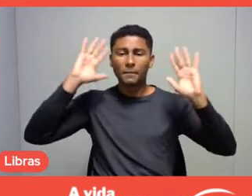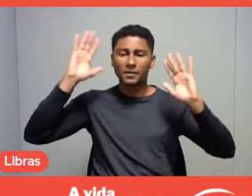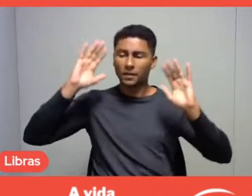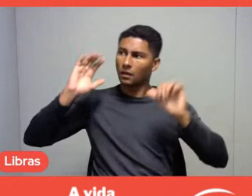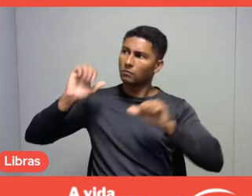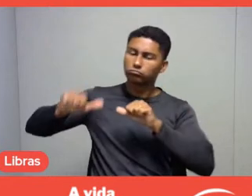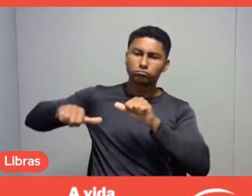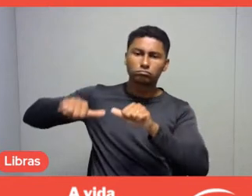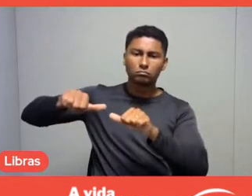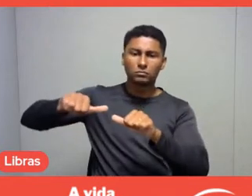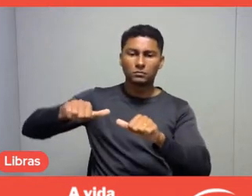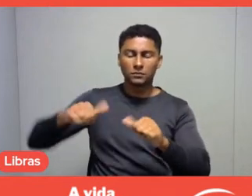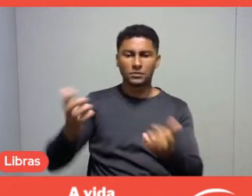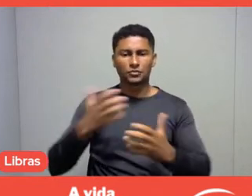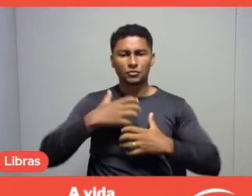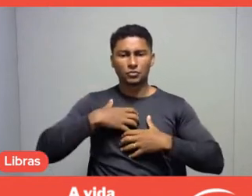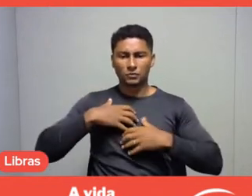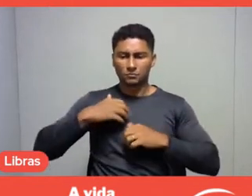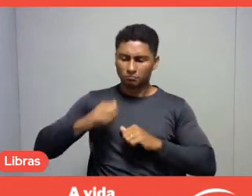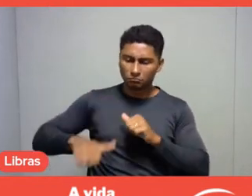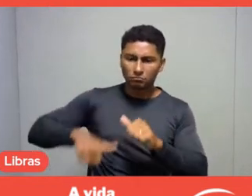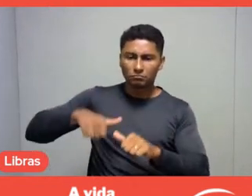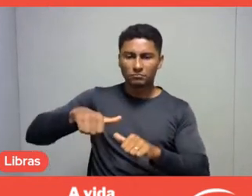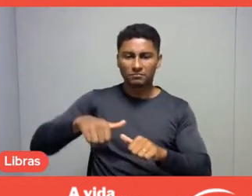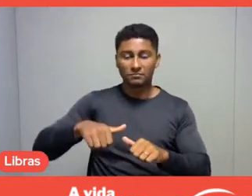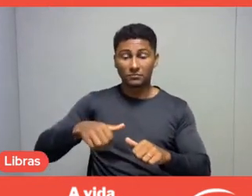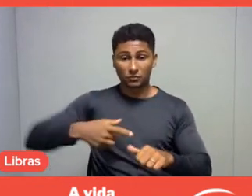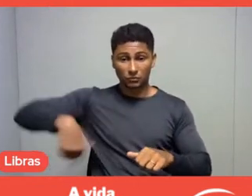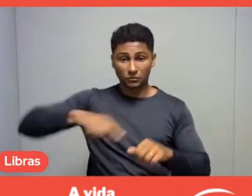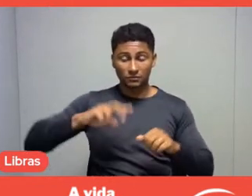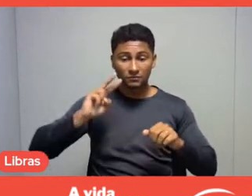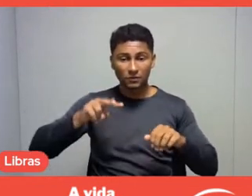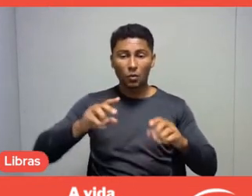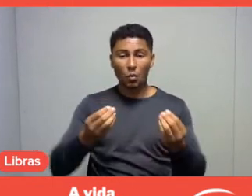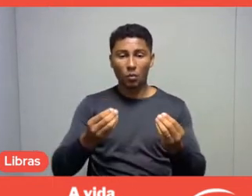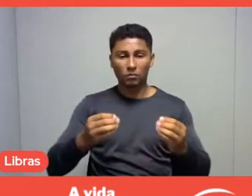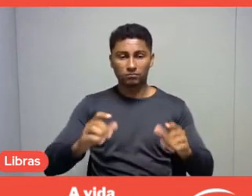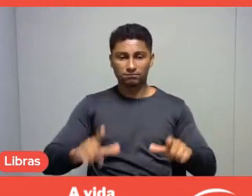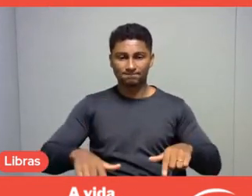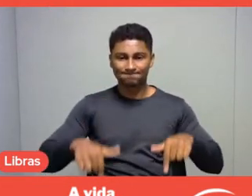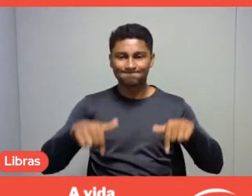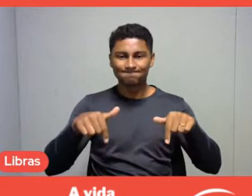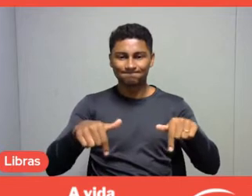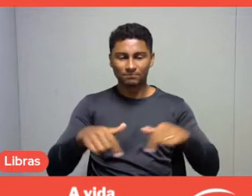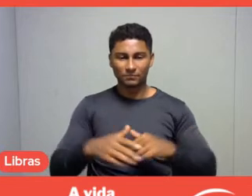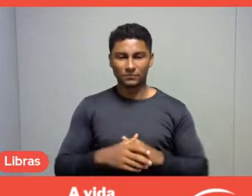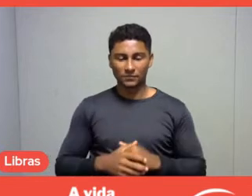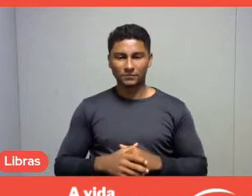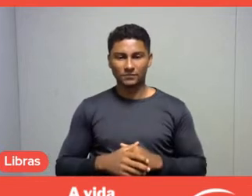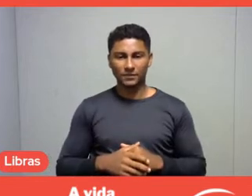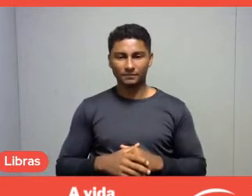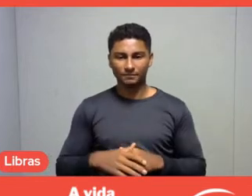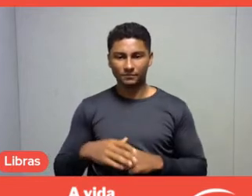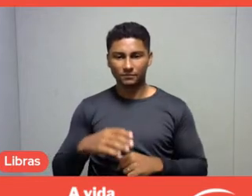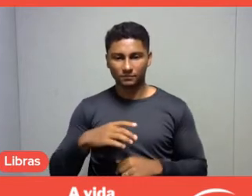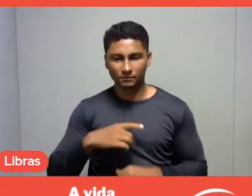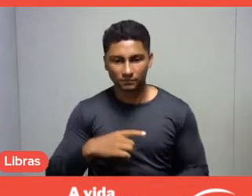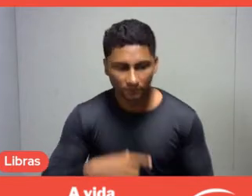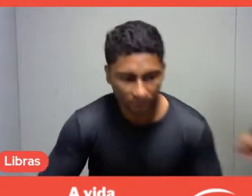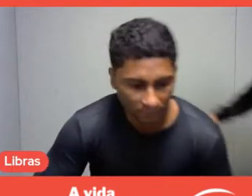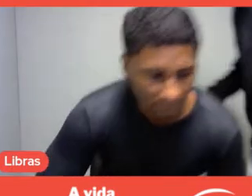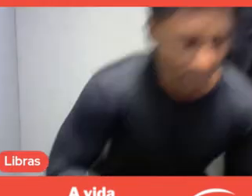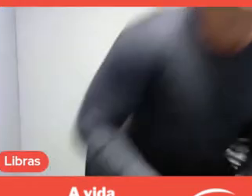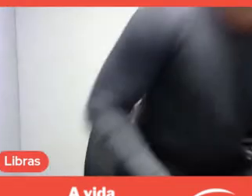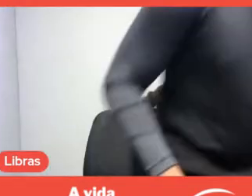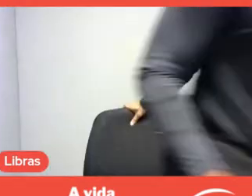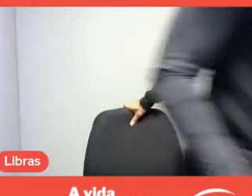and we see this in practice, for example, with people who start practicing yoga